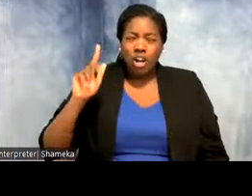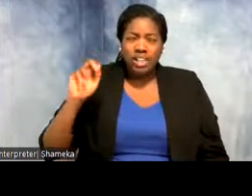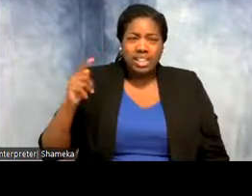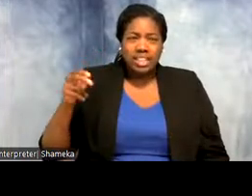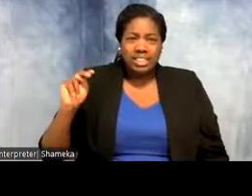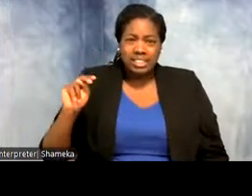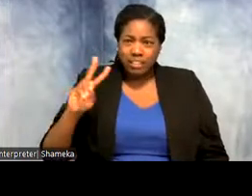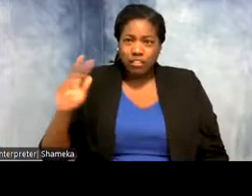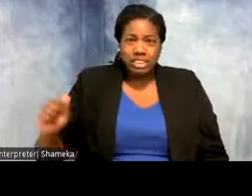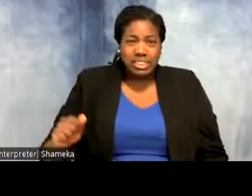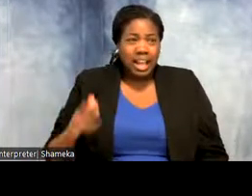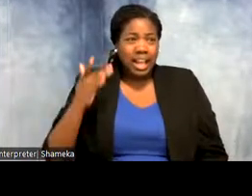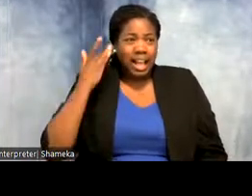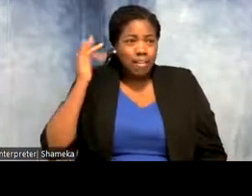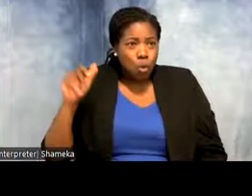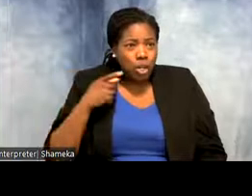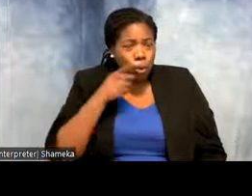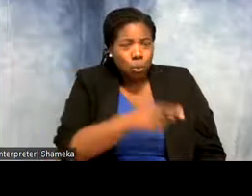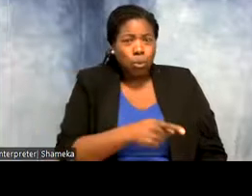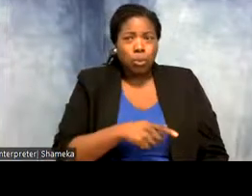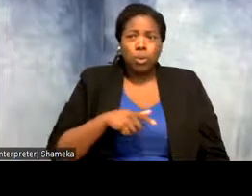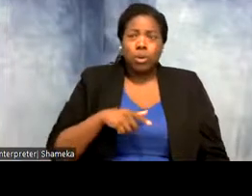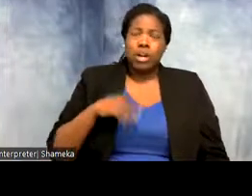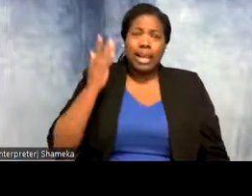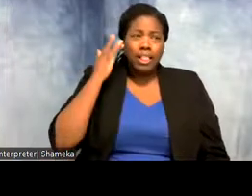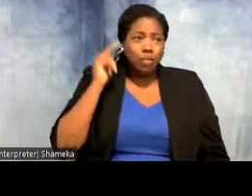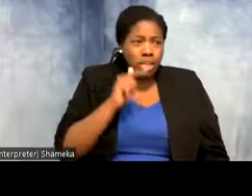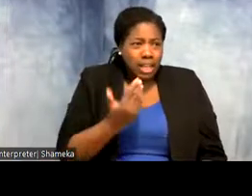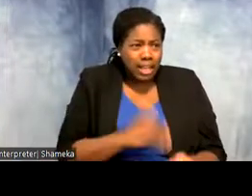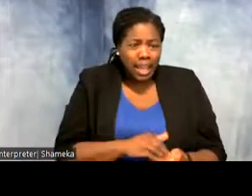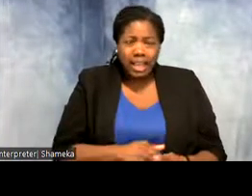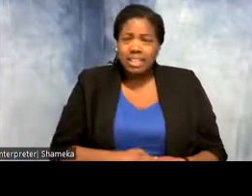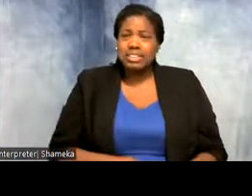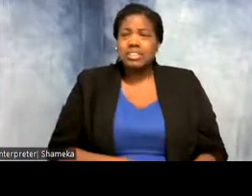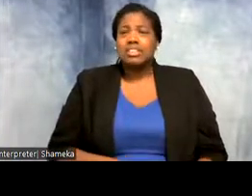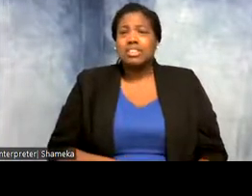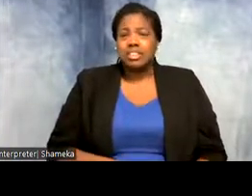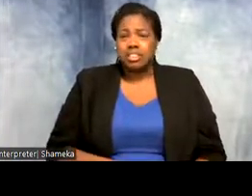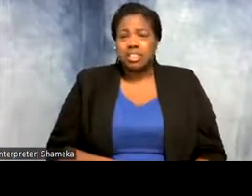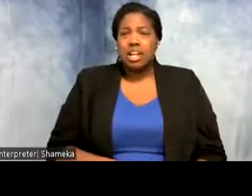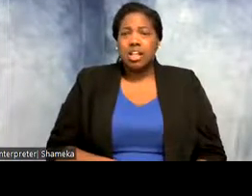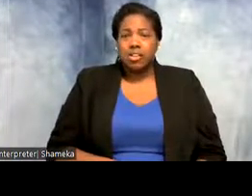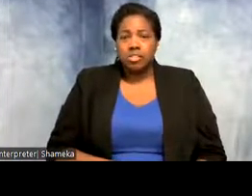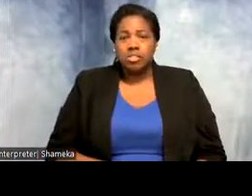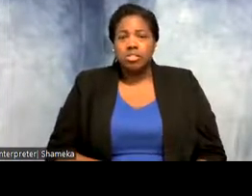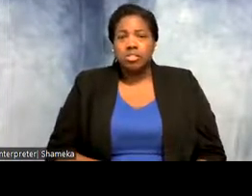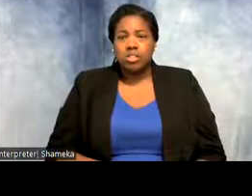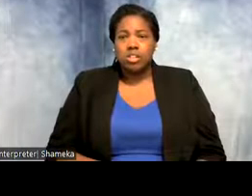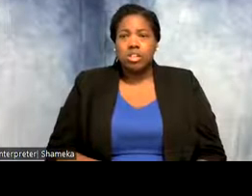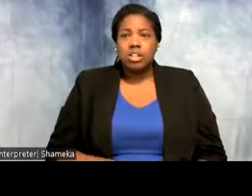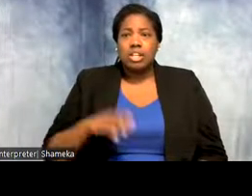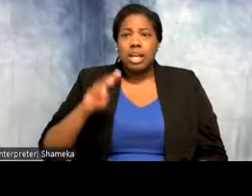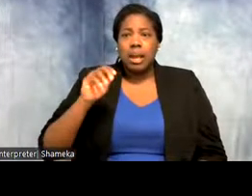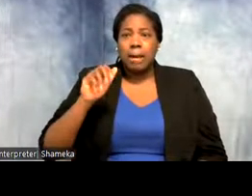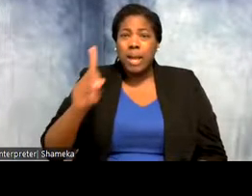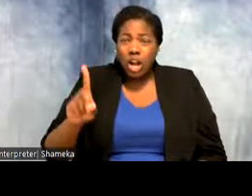from California. We have Luke from California, we have Millersville, Maryland. Welcome Tony. Debbie